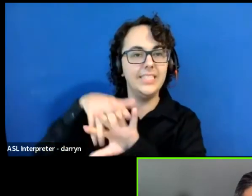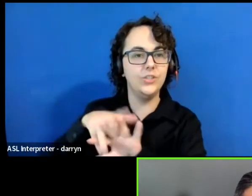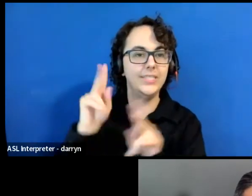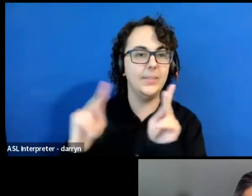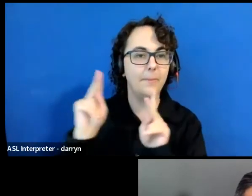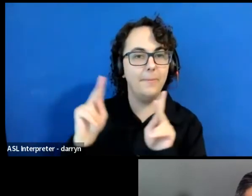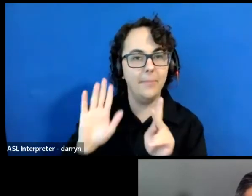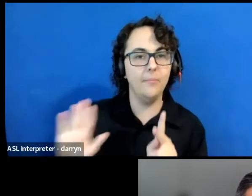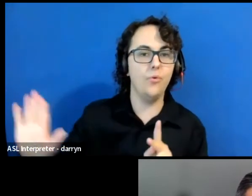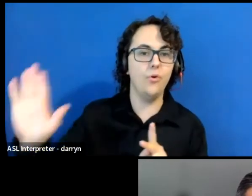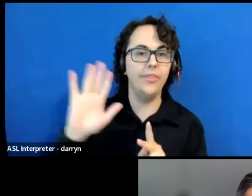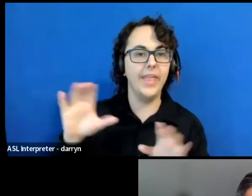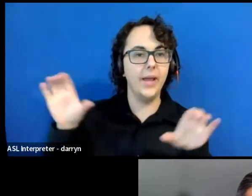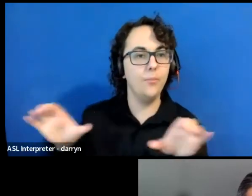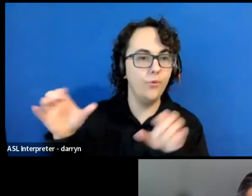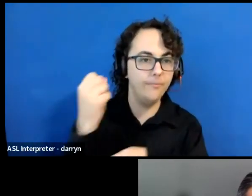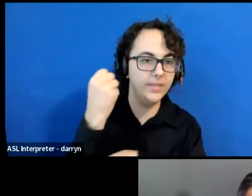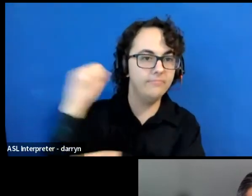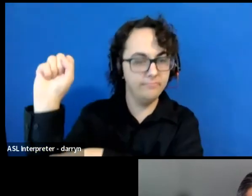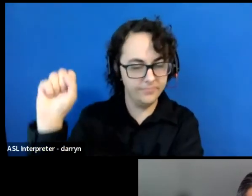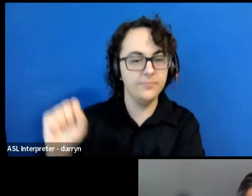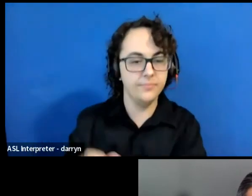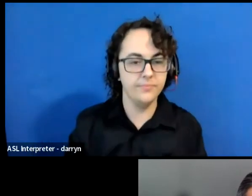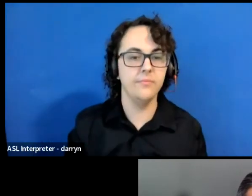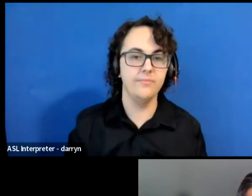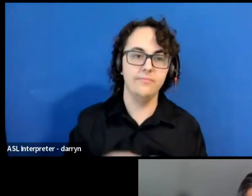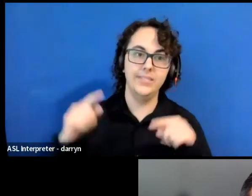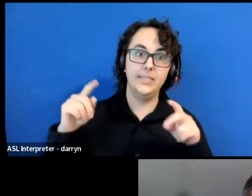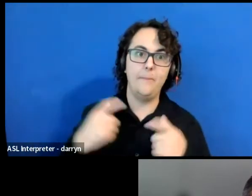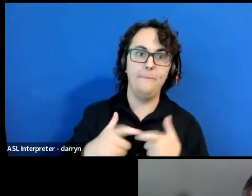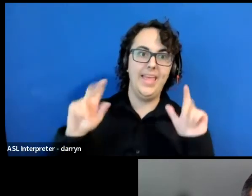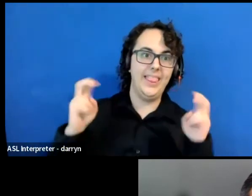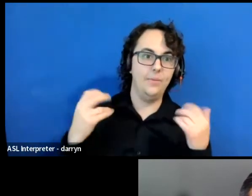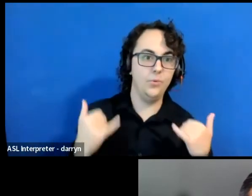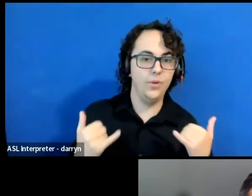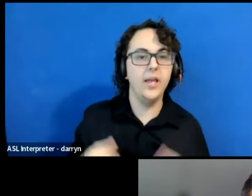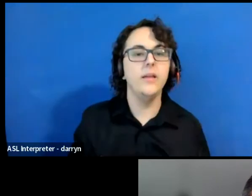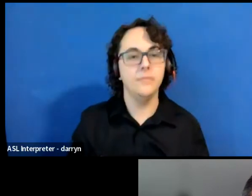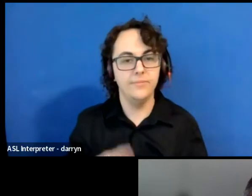Now, before we get into this truly amazing lineup of speakers and conversations,